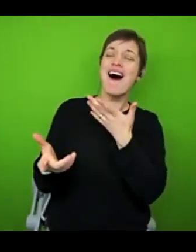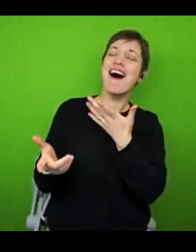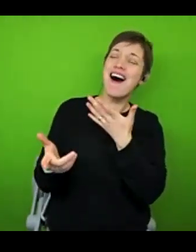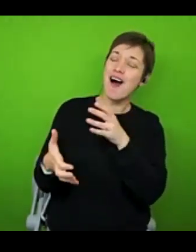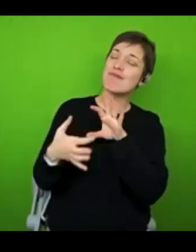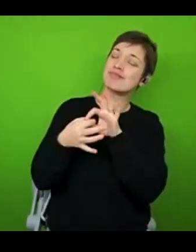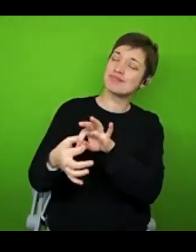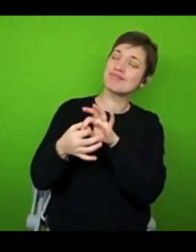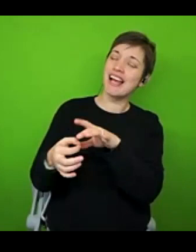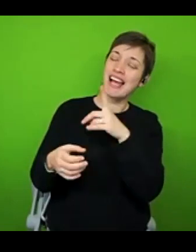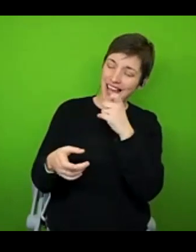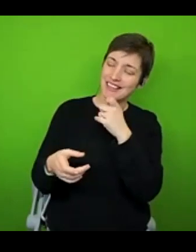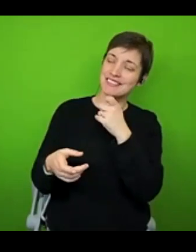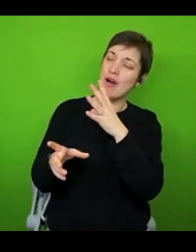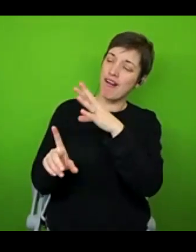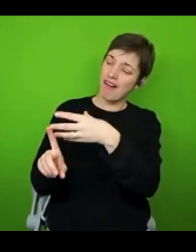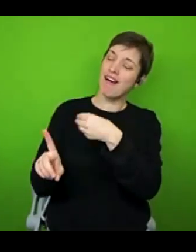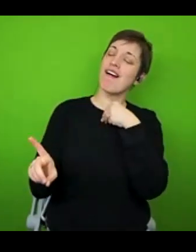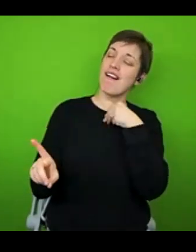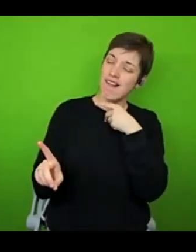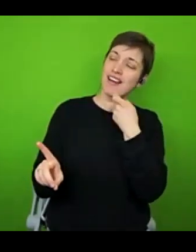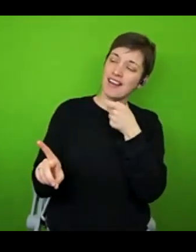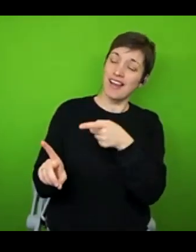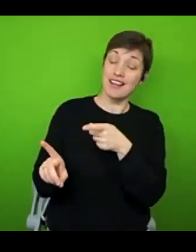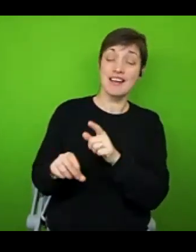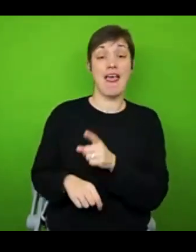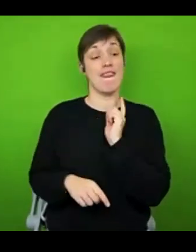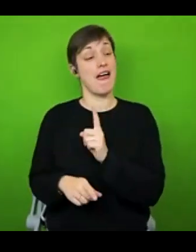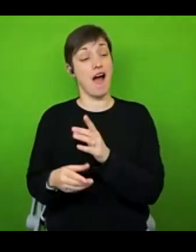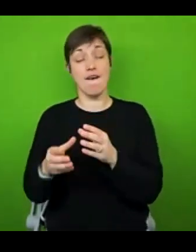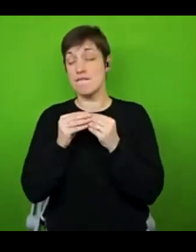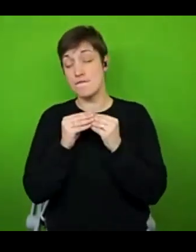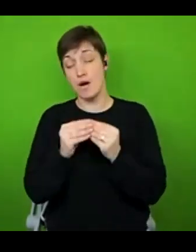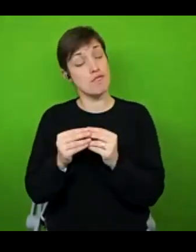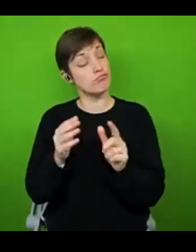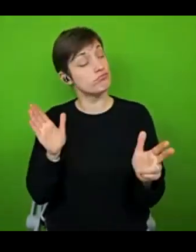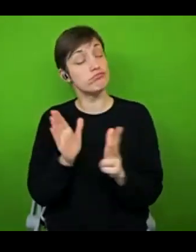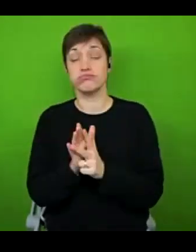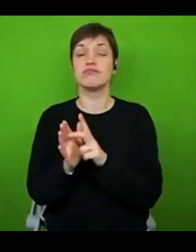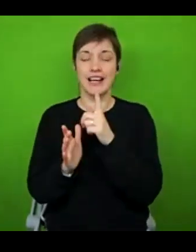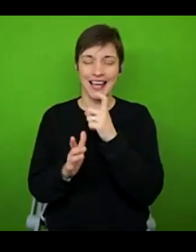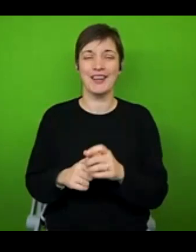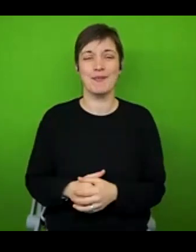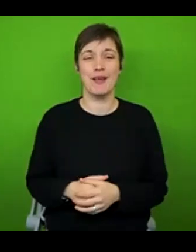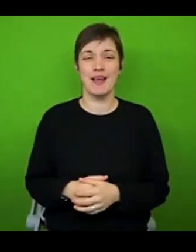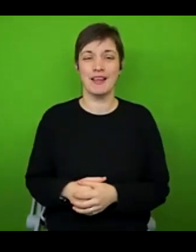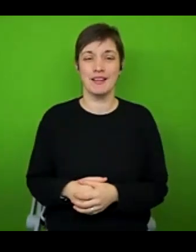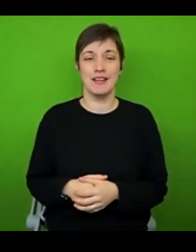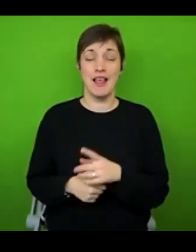you've gained something from that can be such a validating thing. And like I said, that has done wonders for me. And I